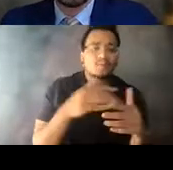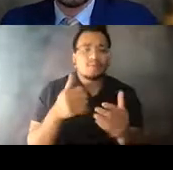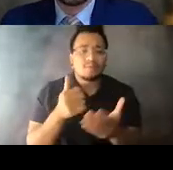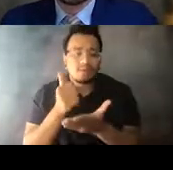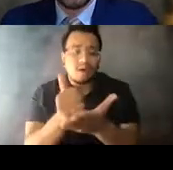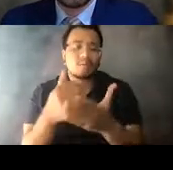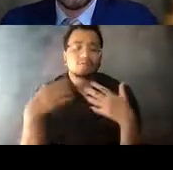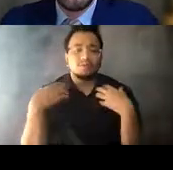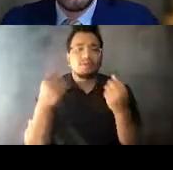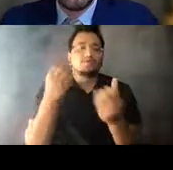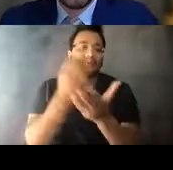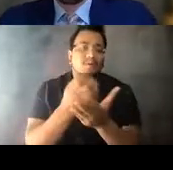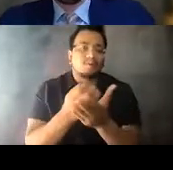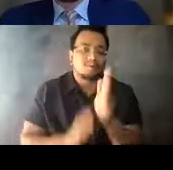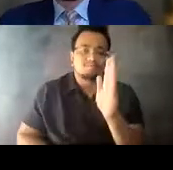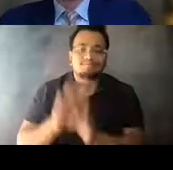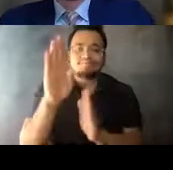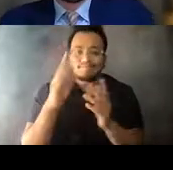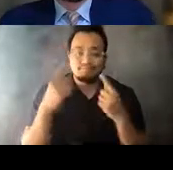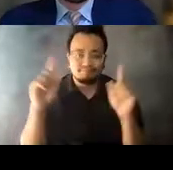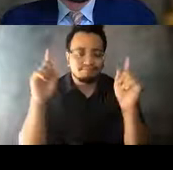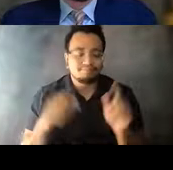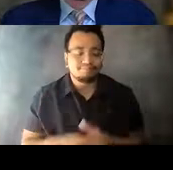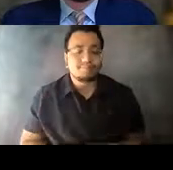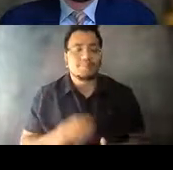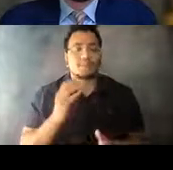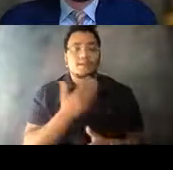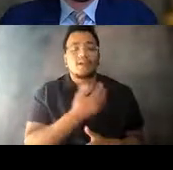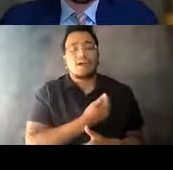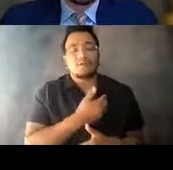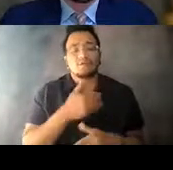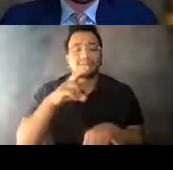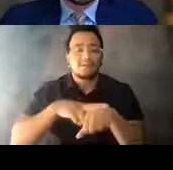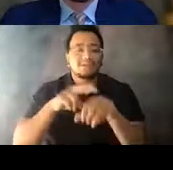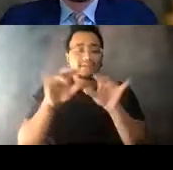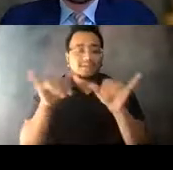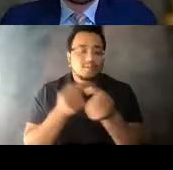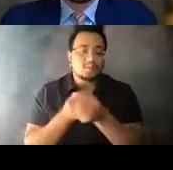14:30:51 Our nation's multimodal transportation system supports and enhances economic growth